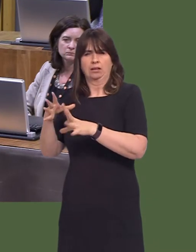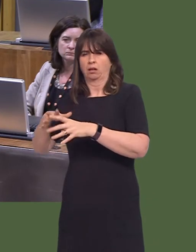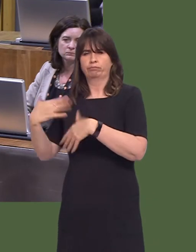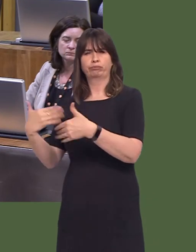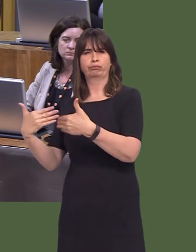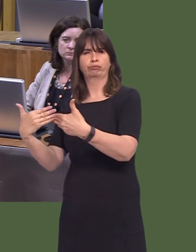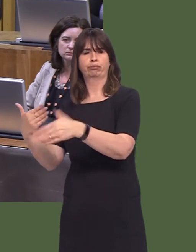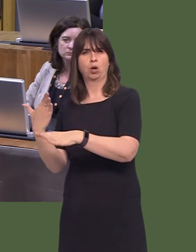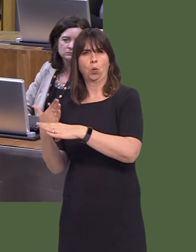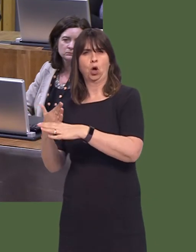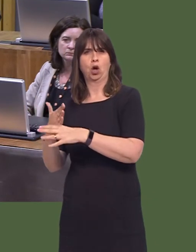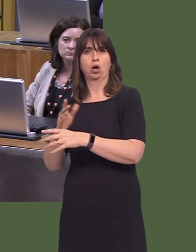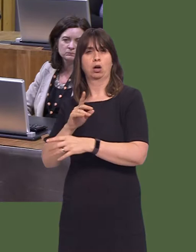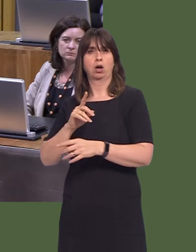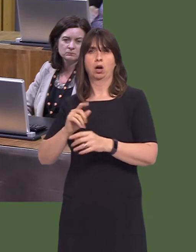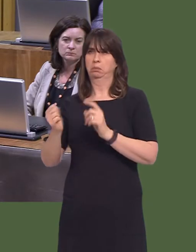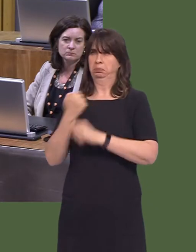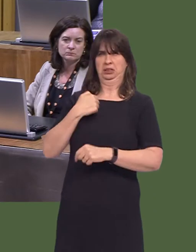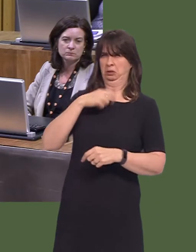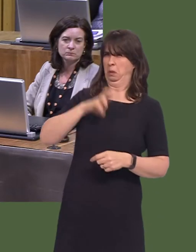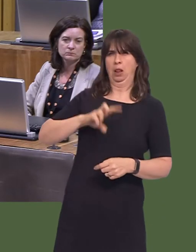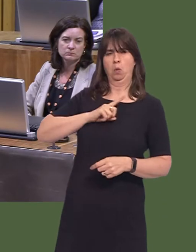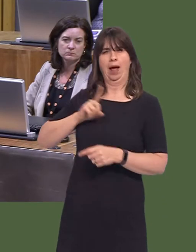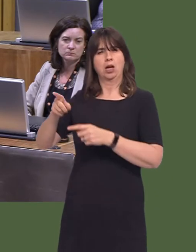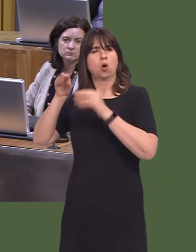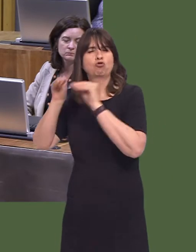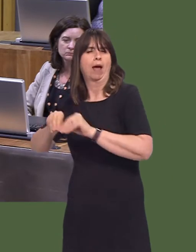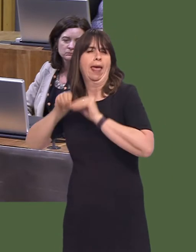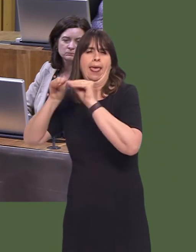part of it's training, a heavy emphasis on training, whether it's in-work training through